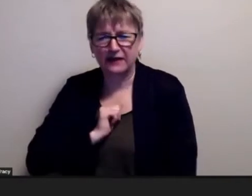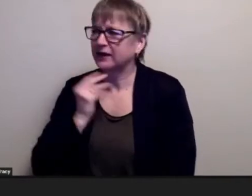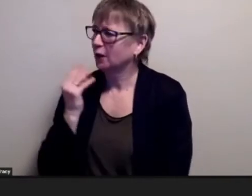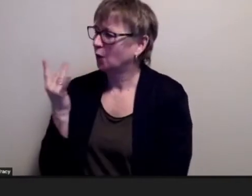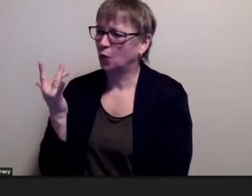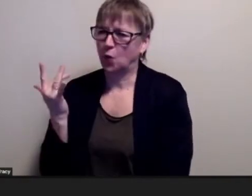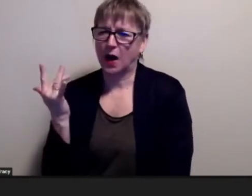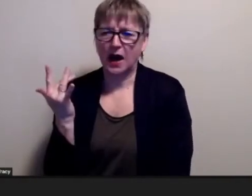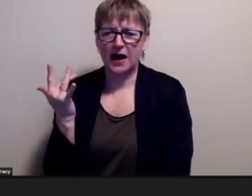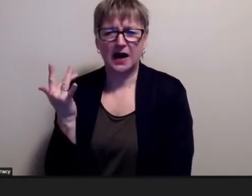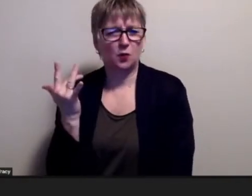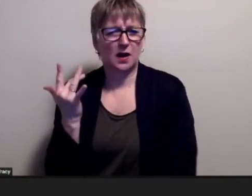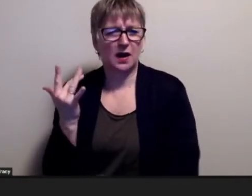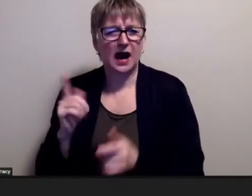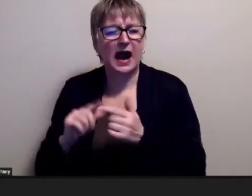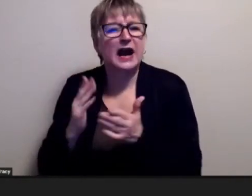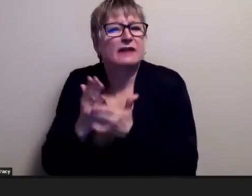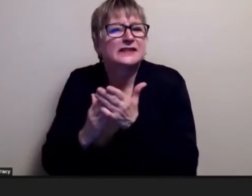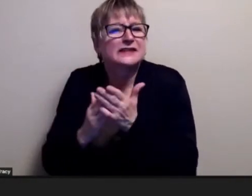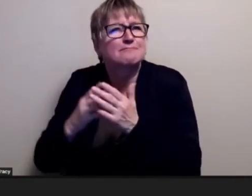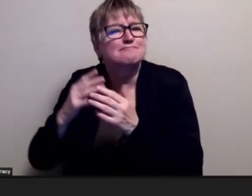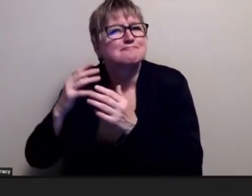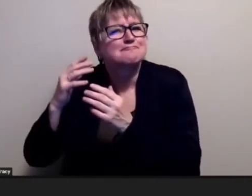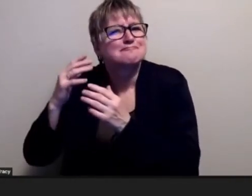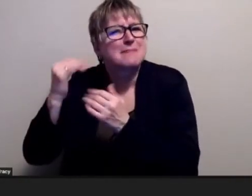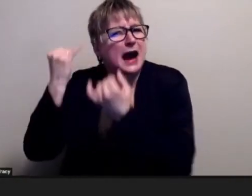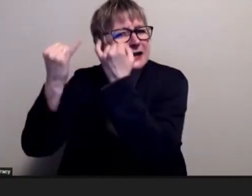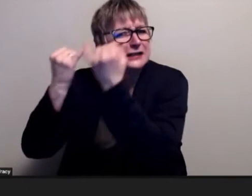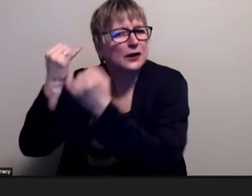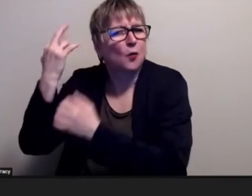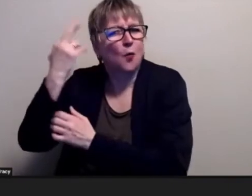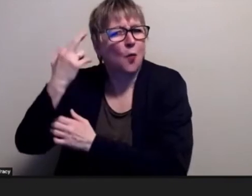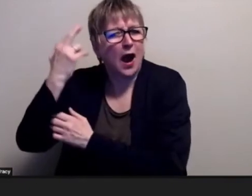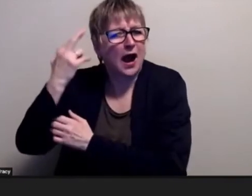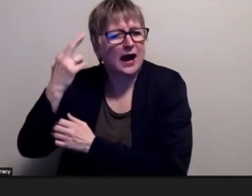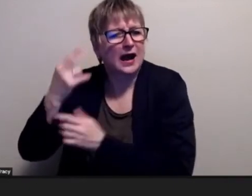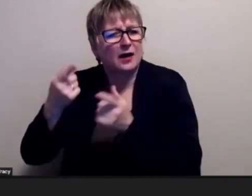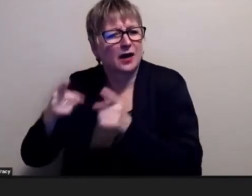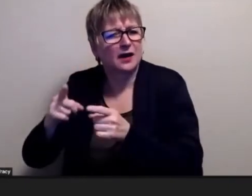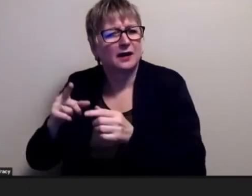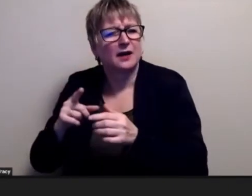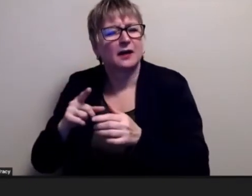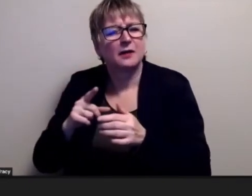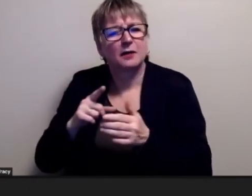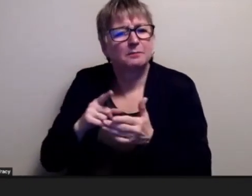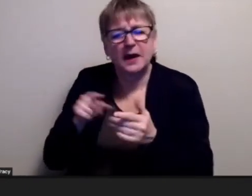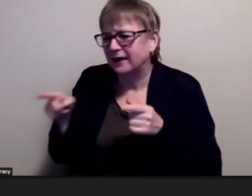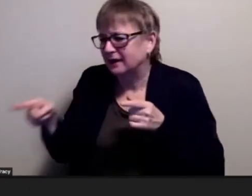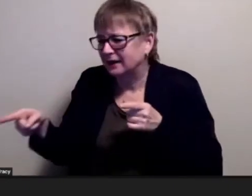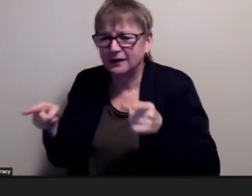theories about it but i'm just wondering like what what was that different were they were